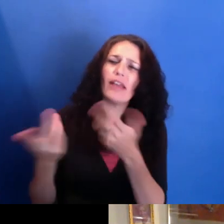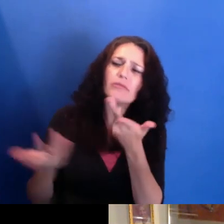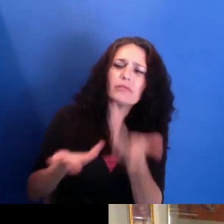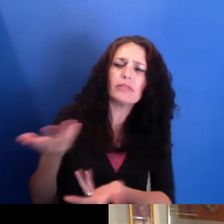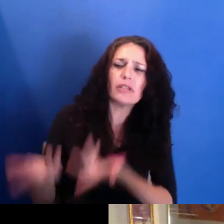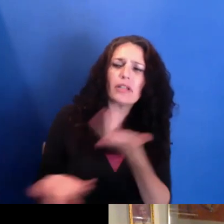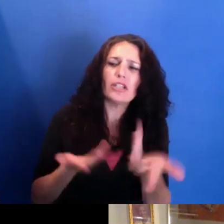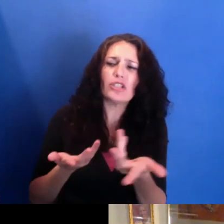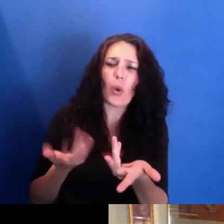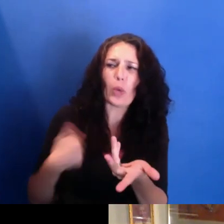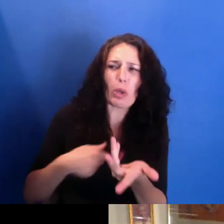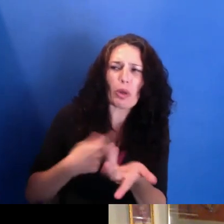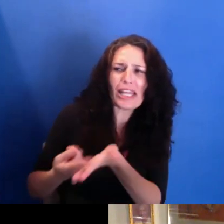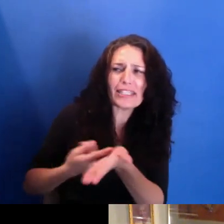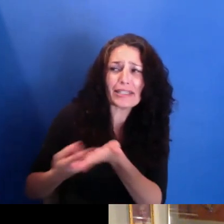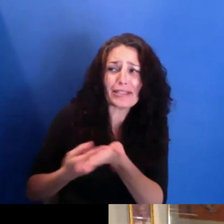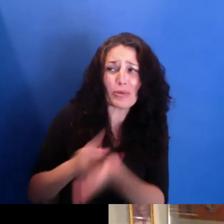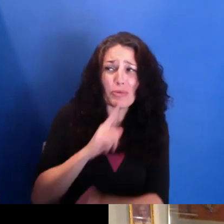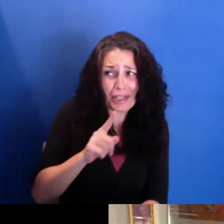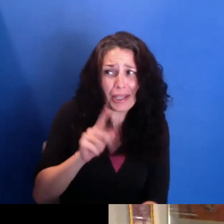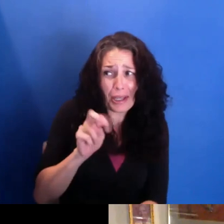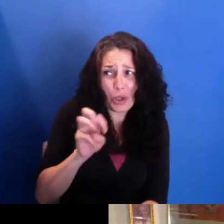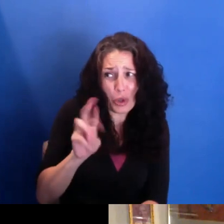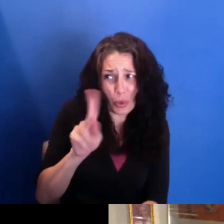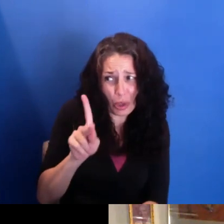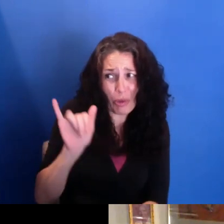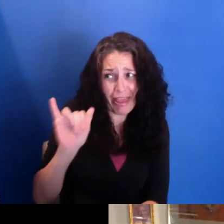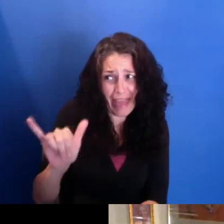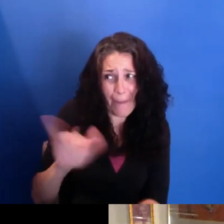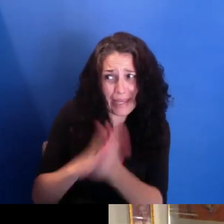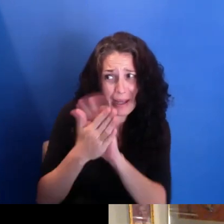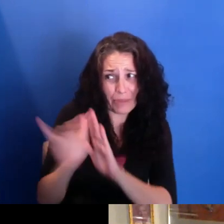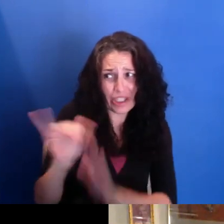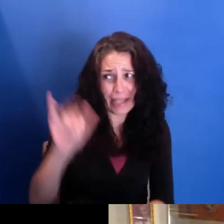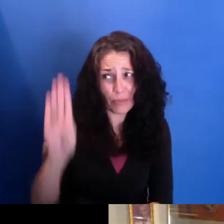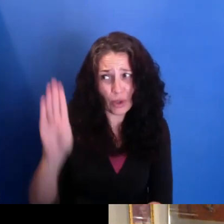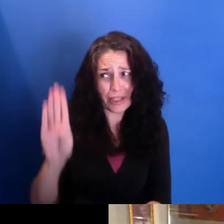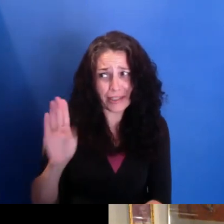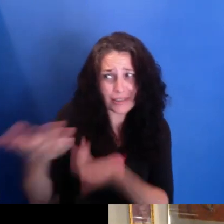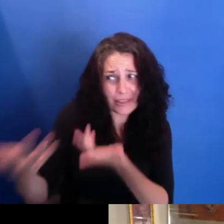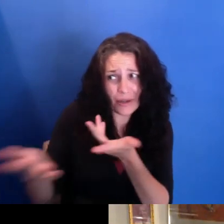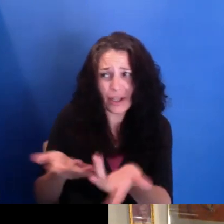is Newark going to be Brooklyn? So it just seemed like a good time to come and to be, you know, someone